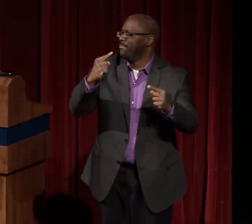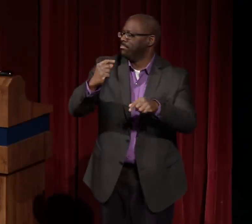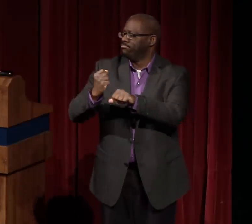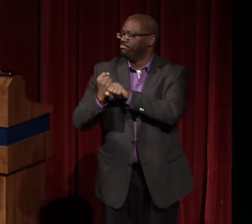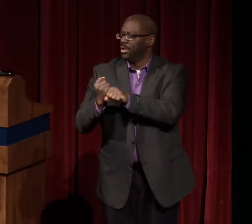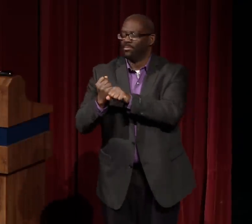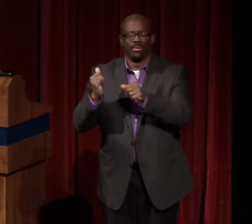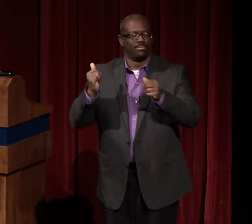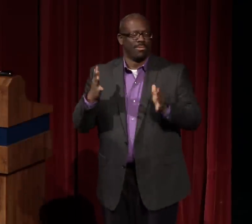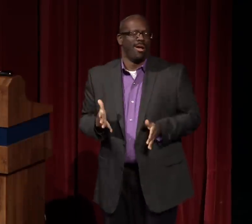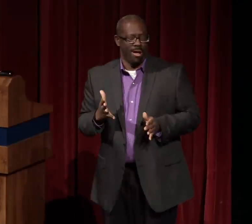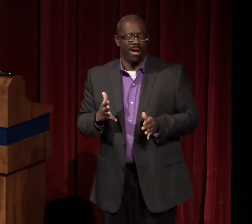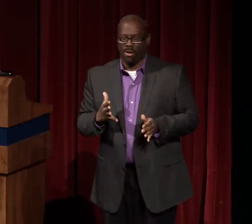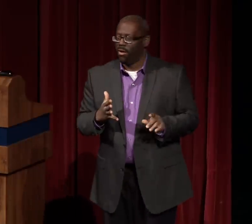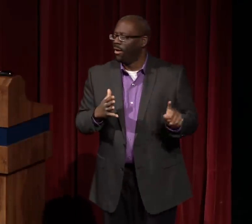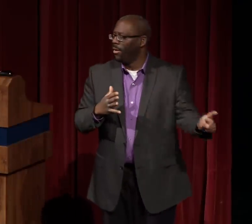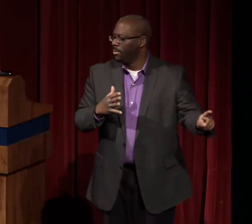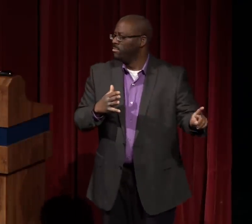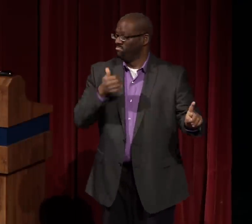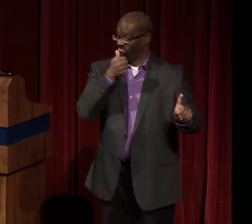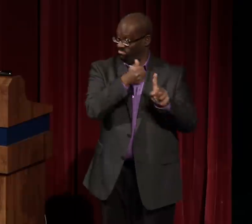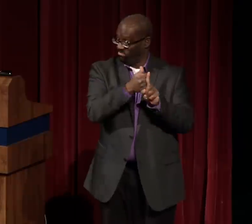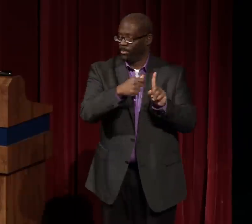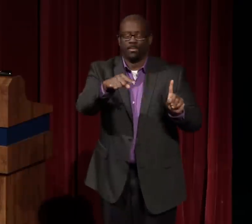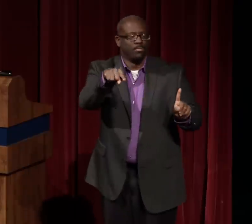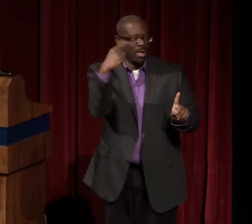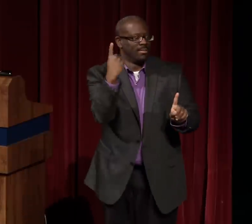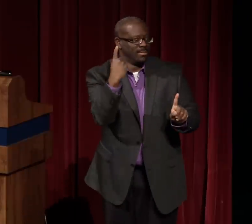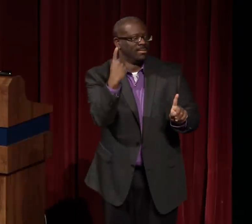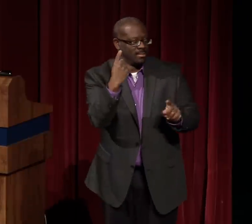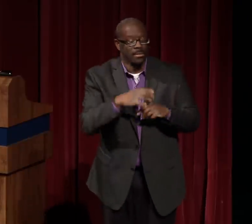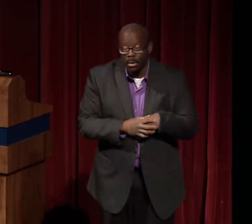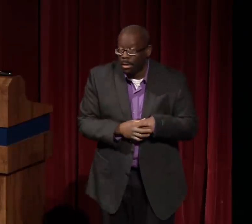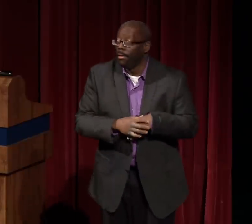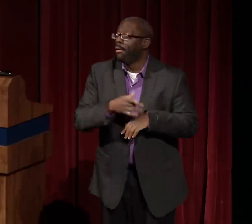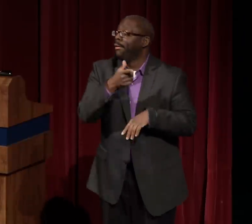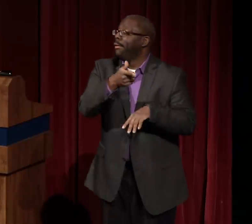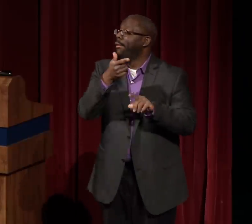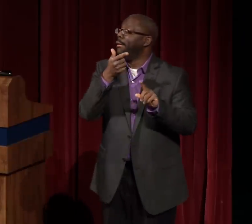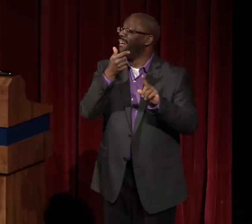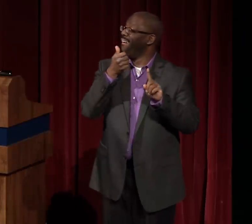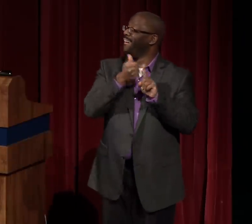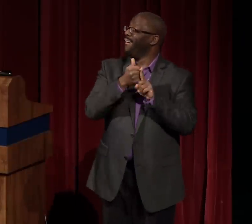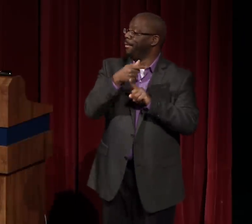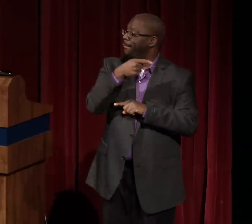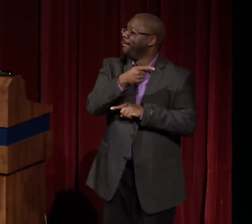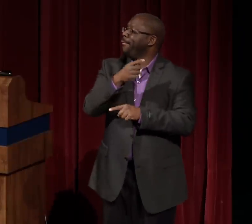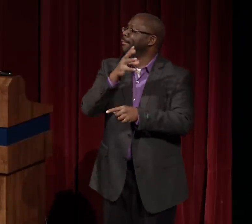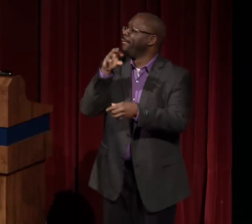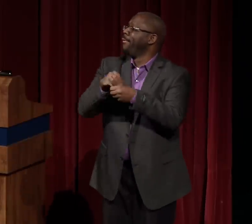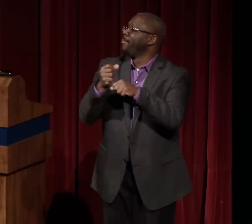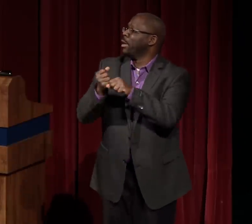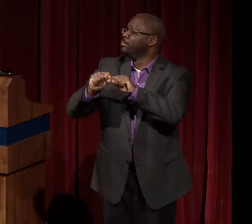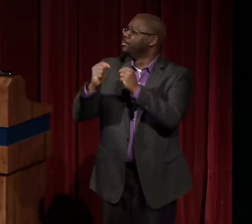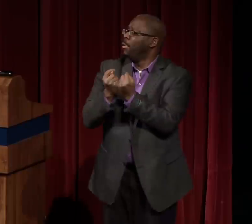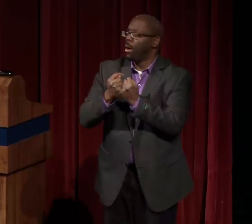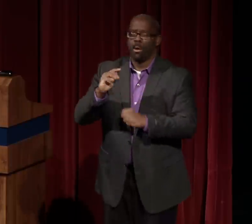the very well-known baseball player. He was African-American.